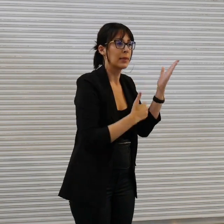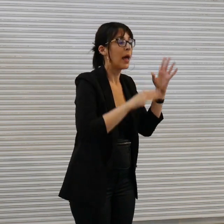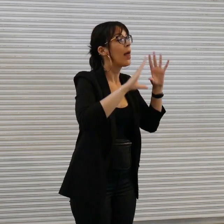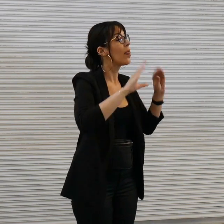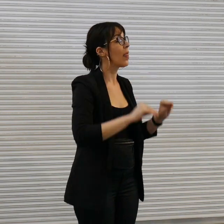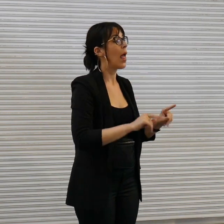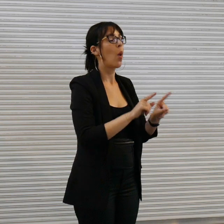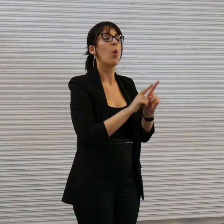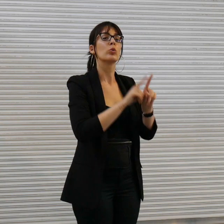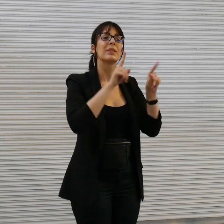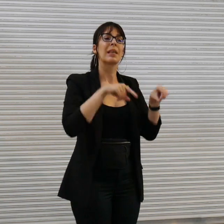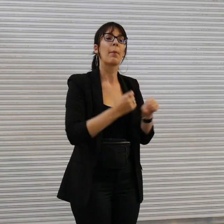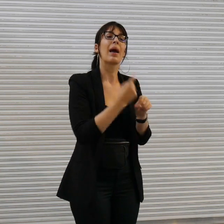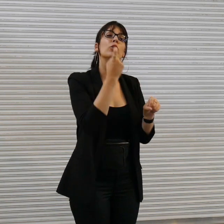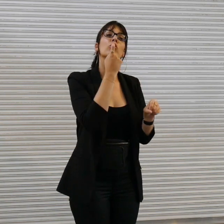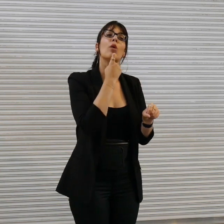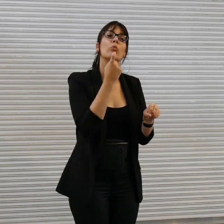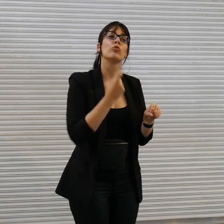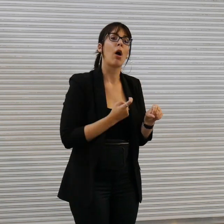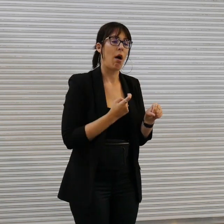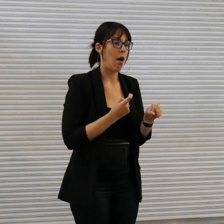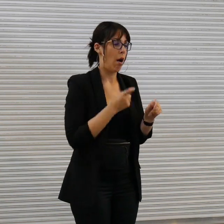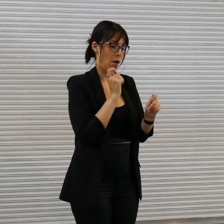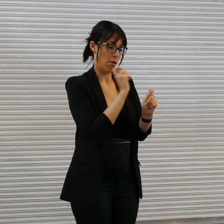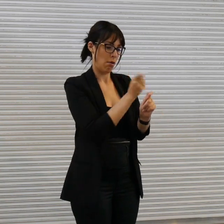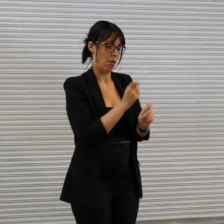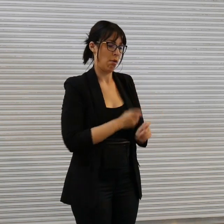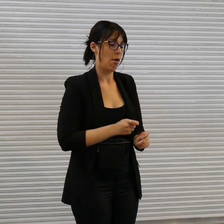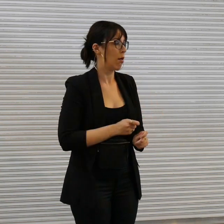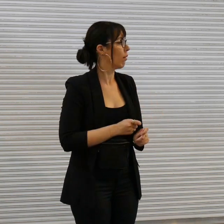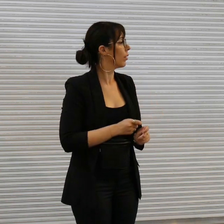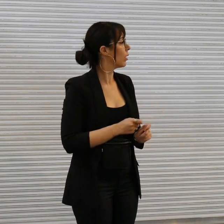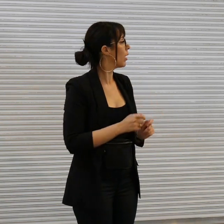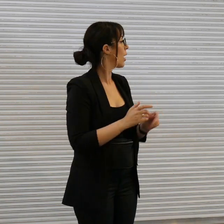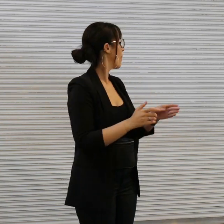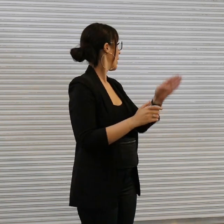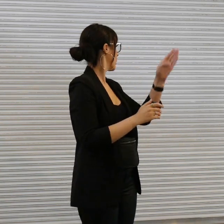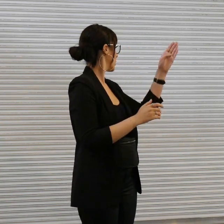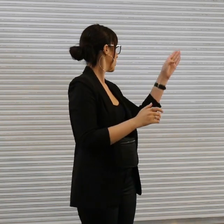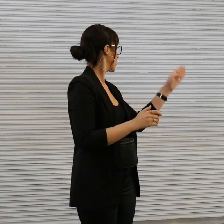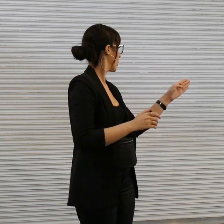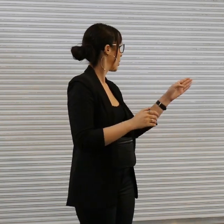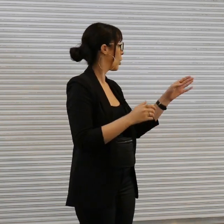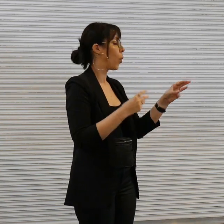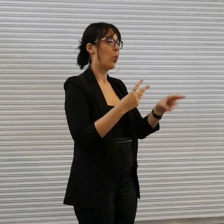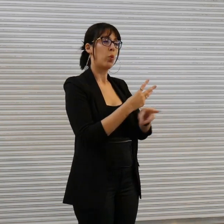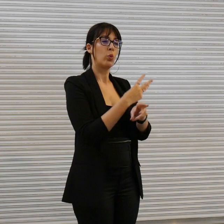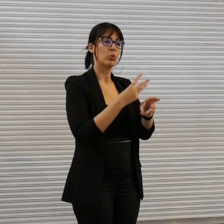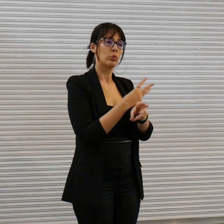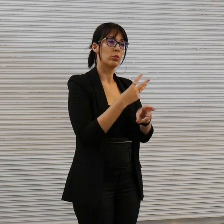the um the wood piece here you see is a a work in progress and beginning to sort of sculpt a